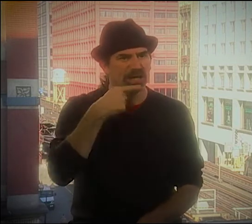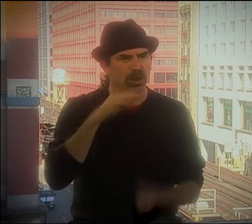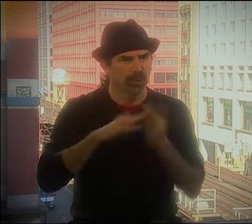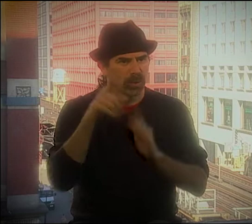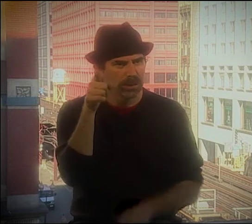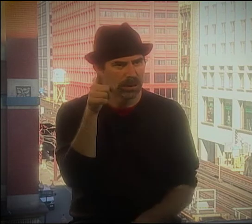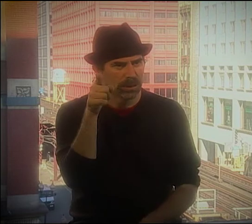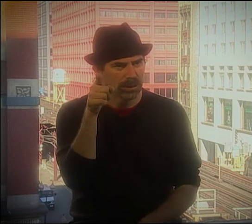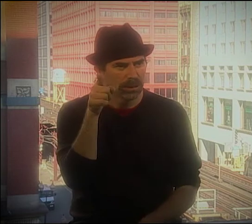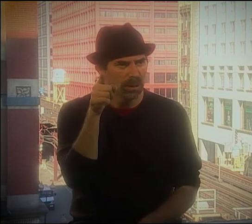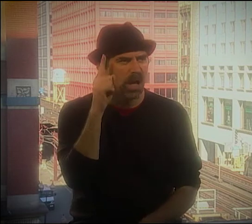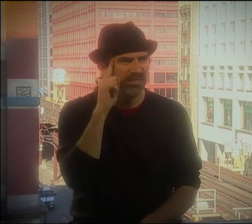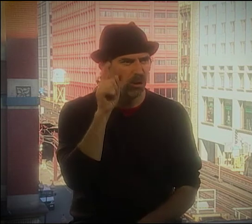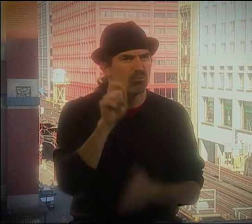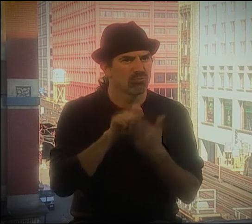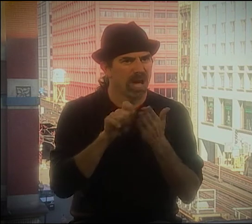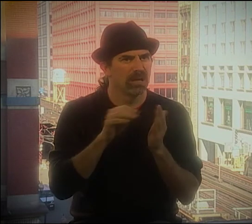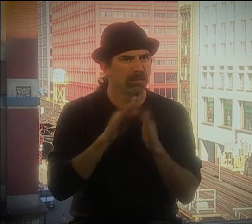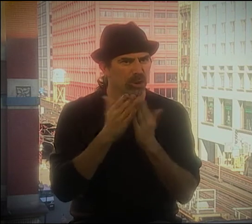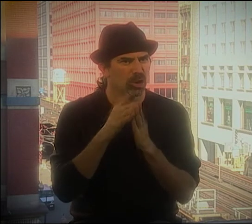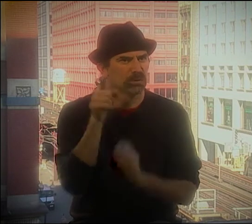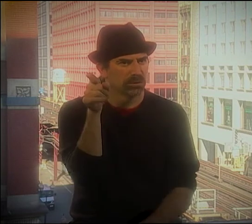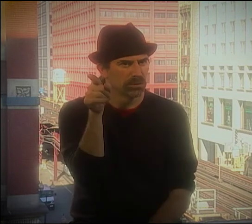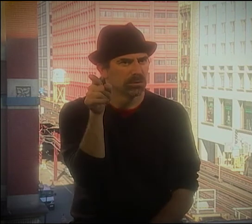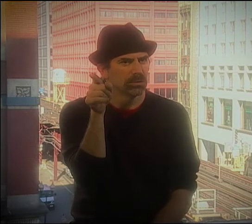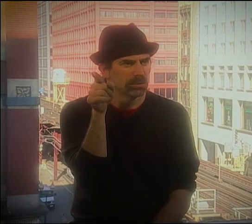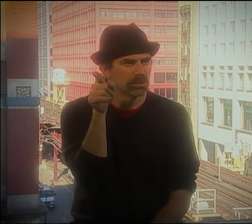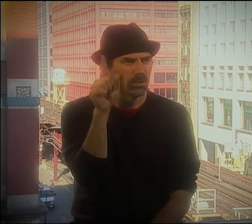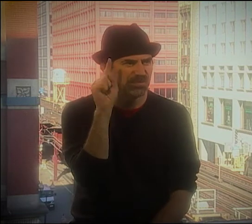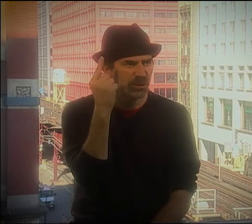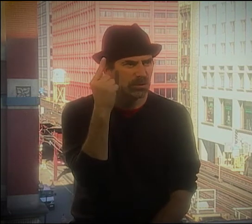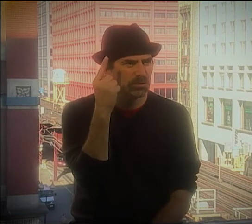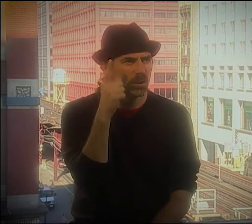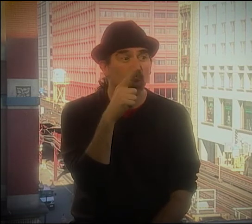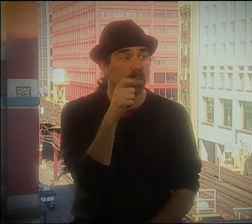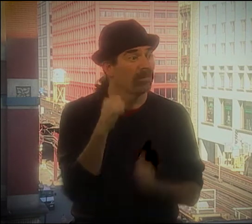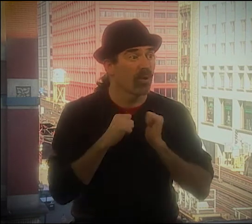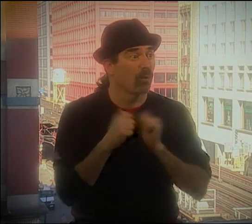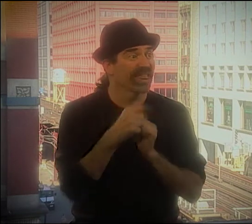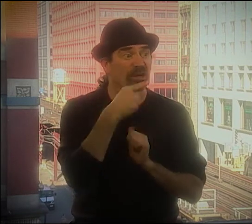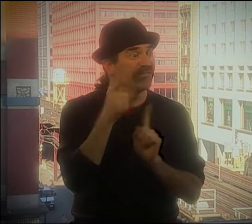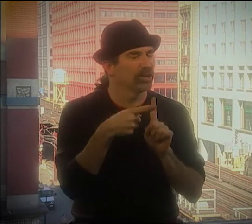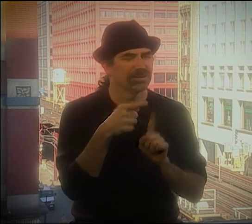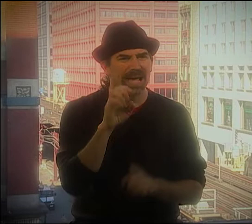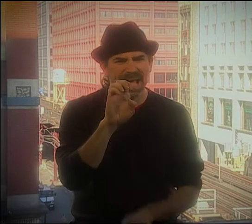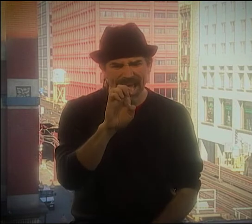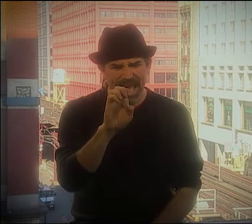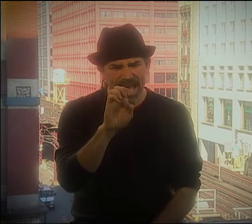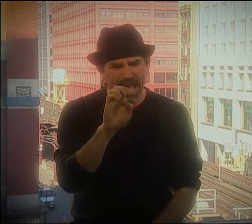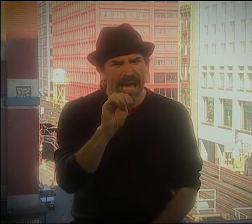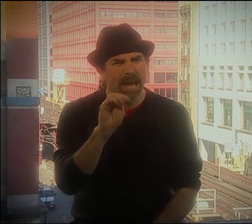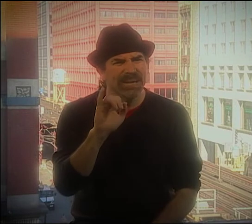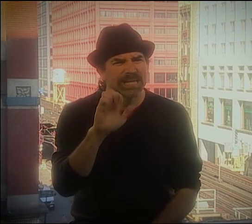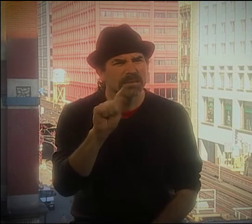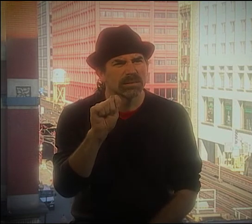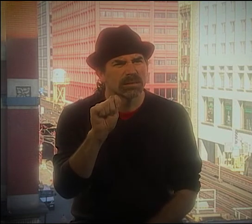CAME UP TO ME AND SAID, "YOU GOTTA GO TO "THE COMMUNITY, THE HEARING COMMUNITY. THERE'S A PLACE CALLED WRITERS & BOOKS."